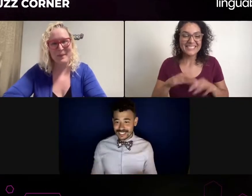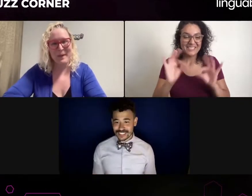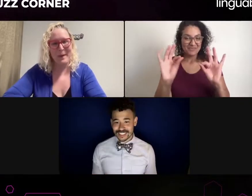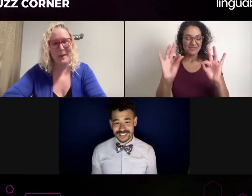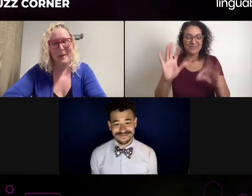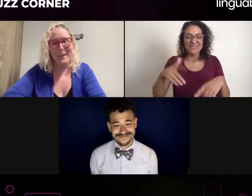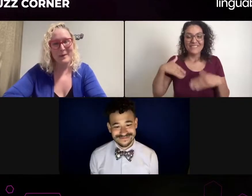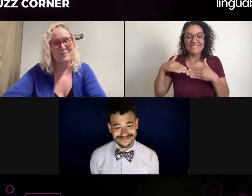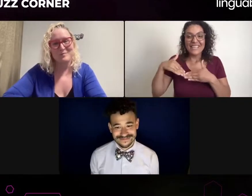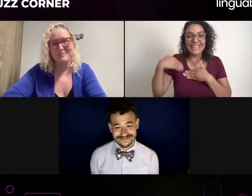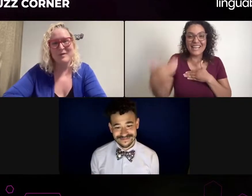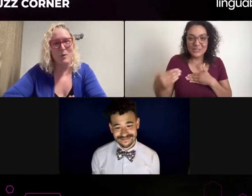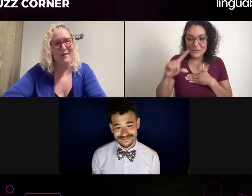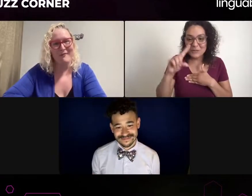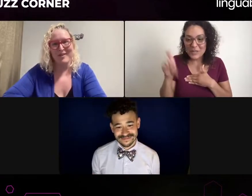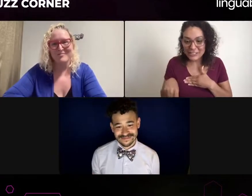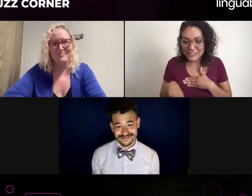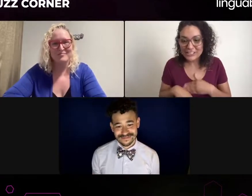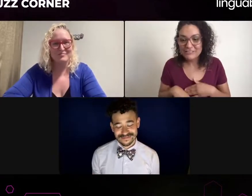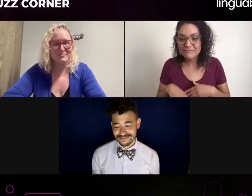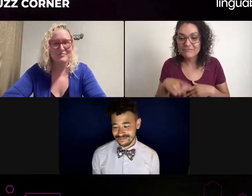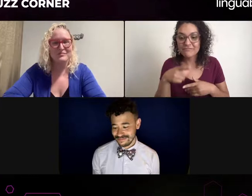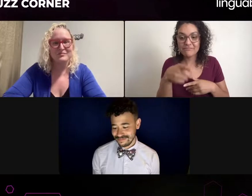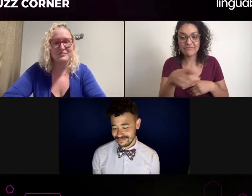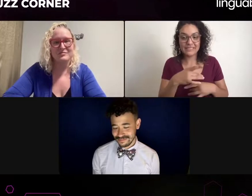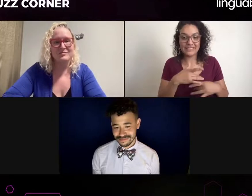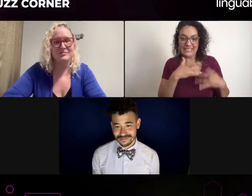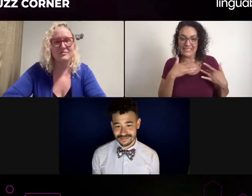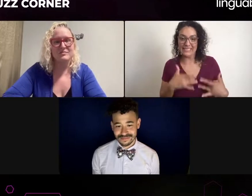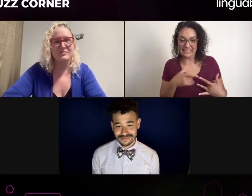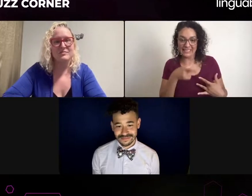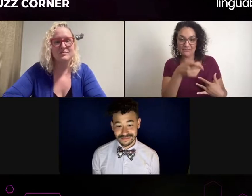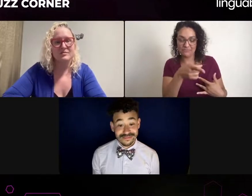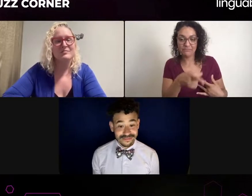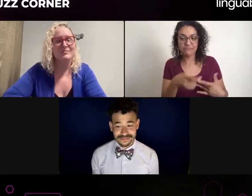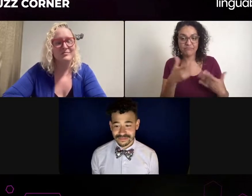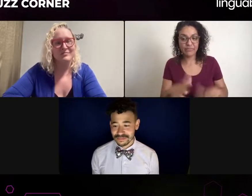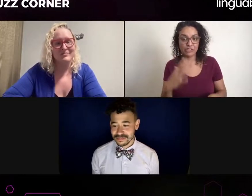they have an interpreter there as a character. So is that actually an interpreter or is it an actor?